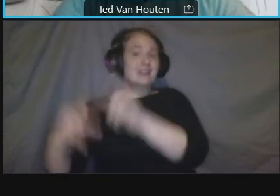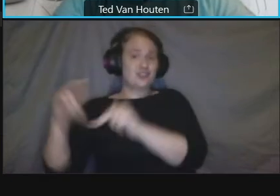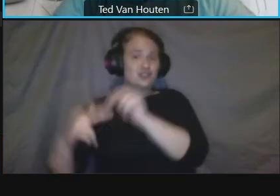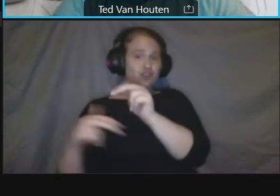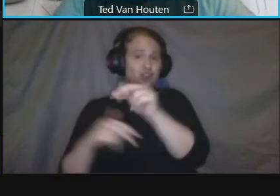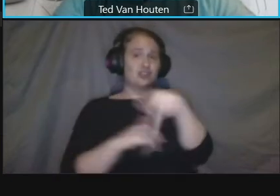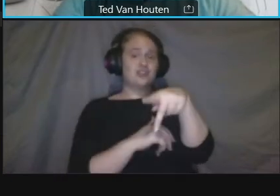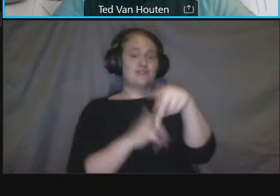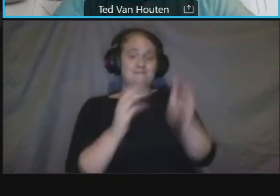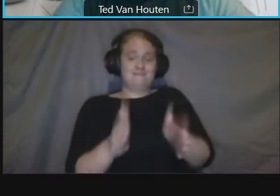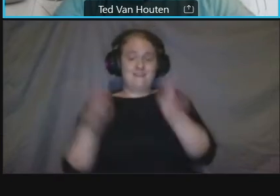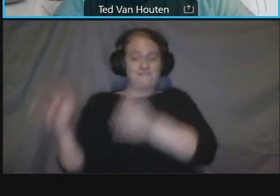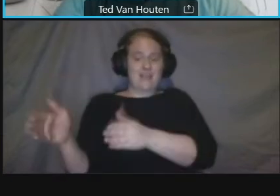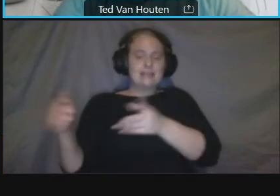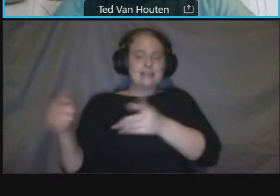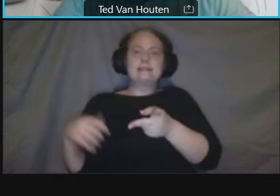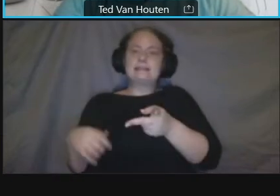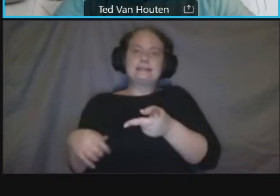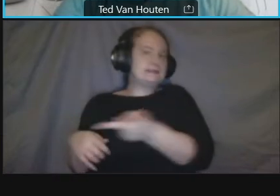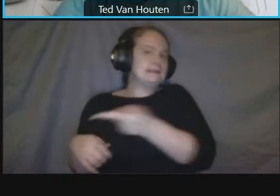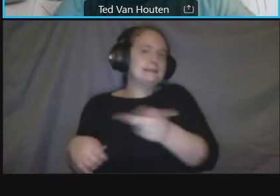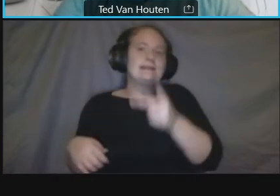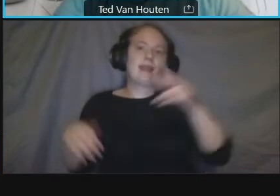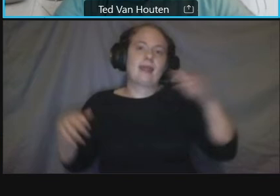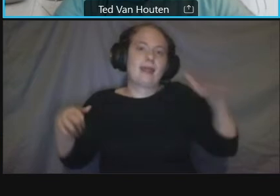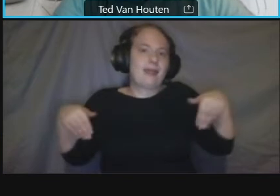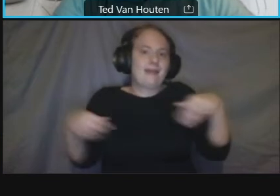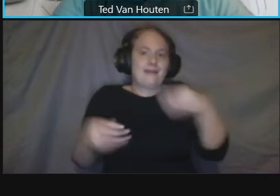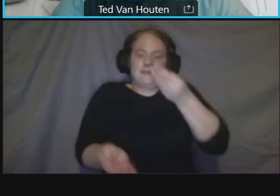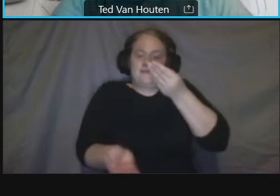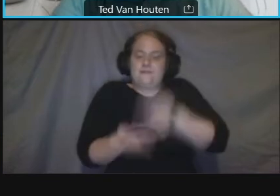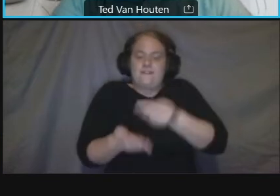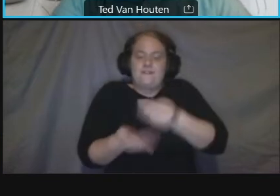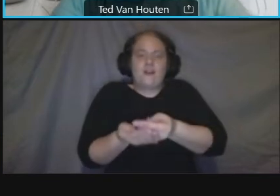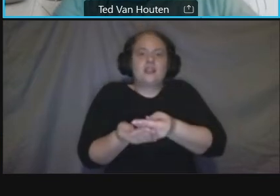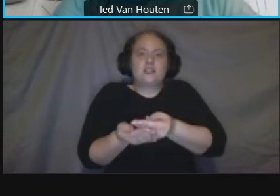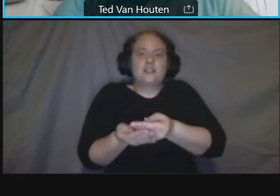of the end of the project but as of now there's there's no timeline for design and construction